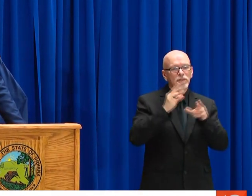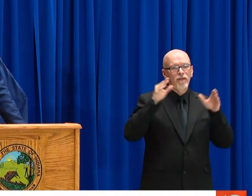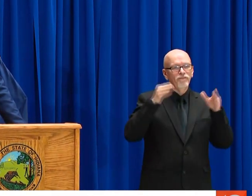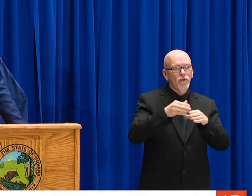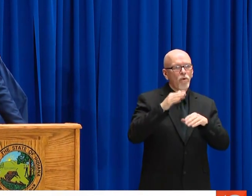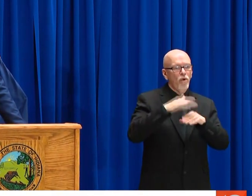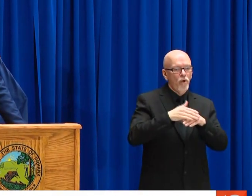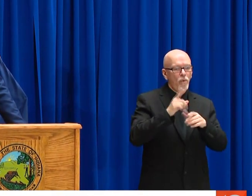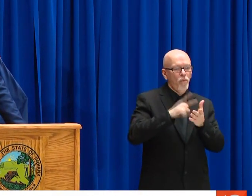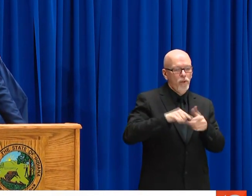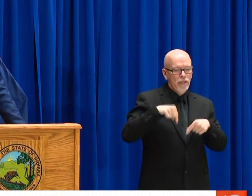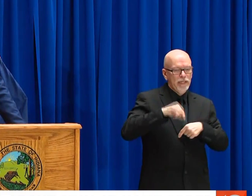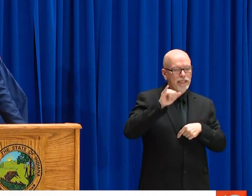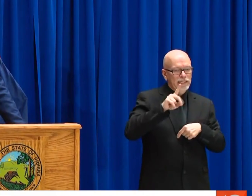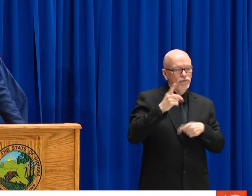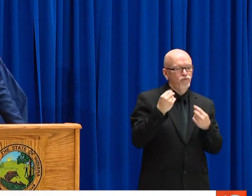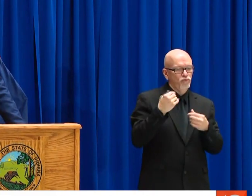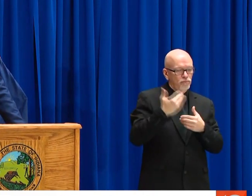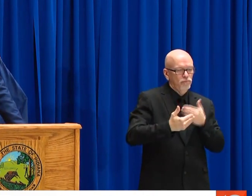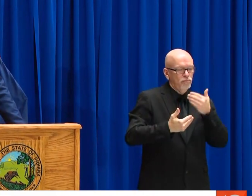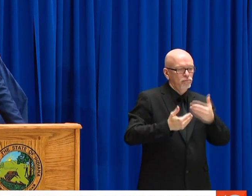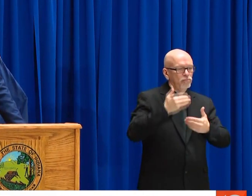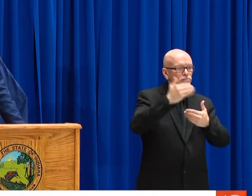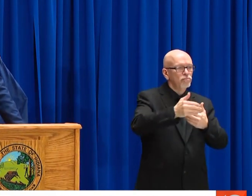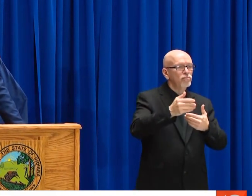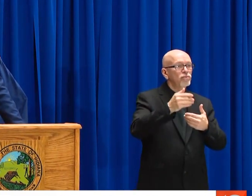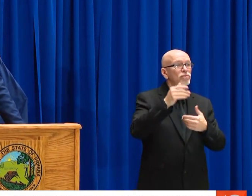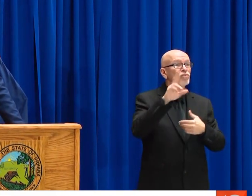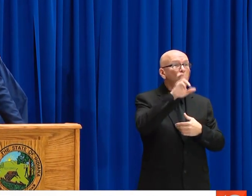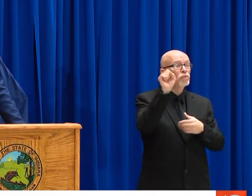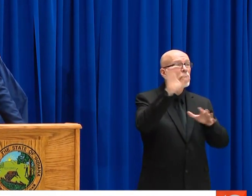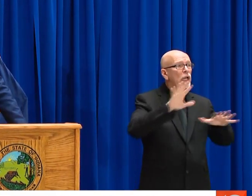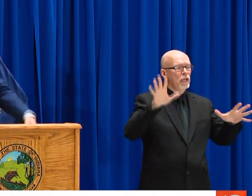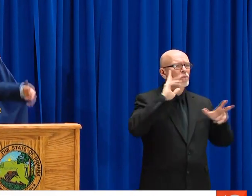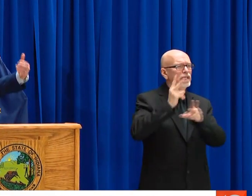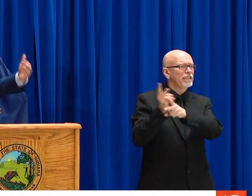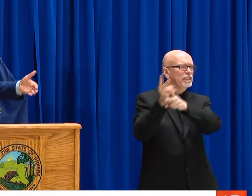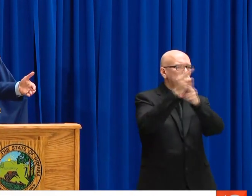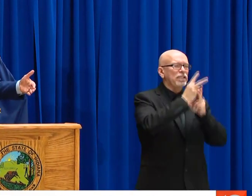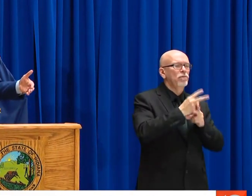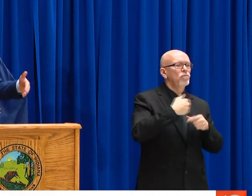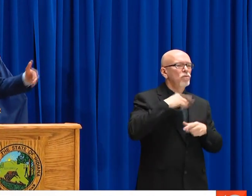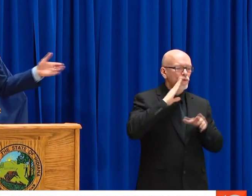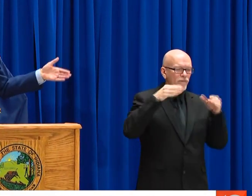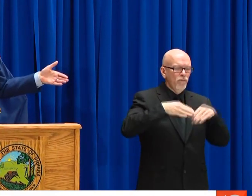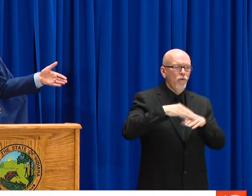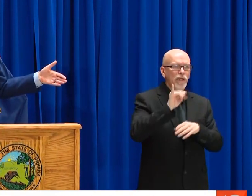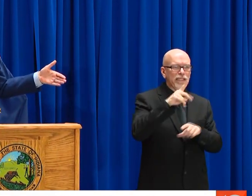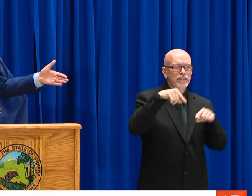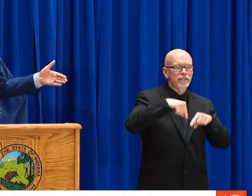BUT I'M GOING TO, NICKY, BE SOLELY FOCUSSED ON STEPS THAT